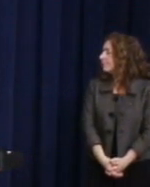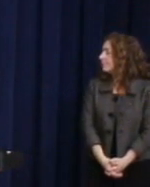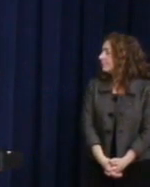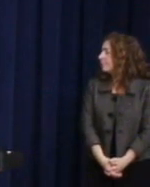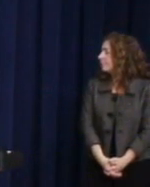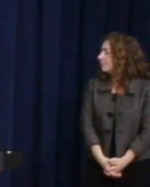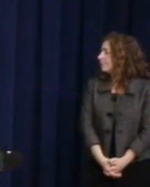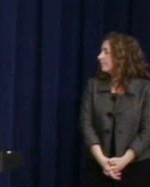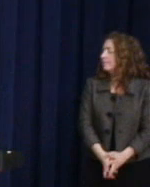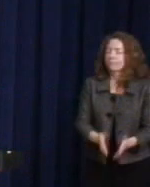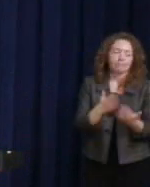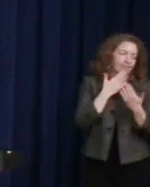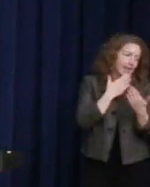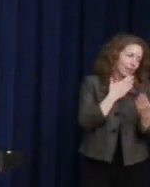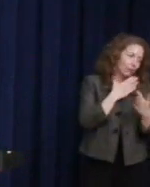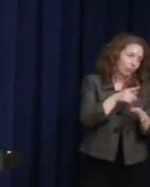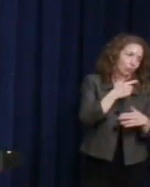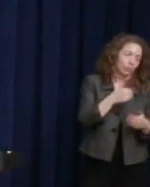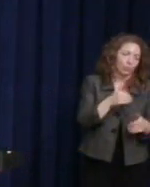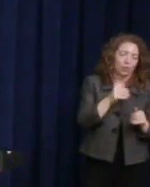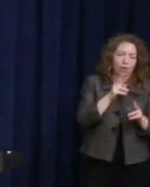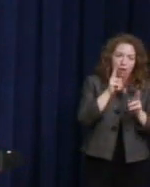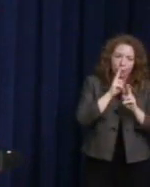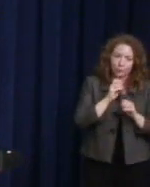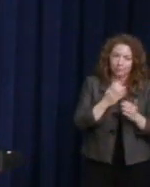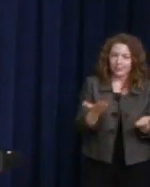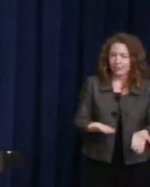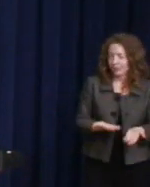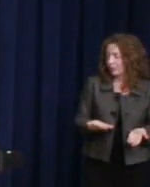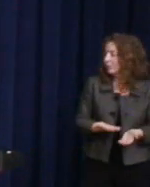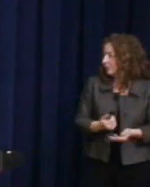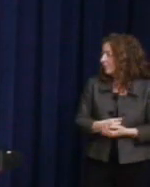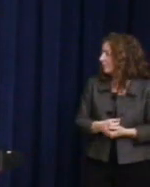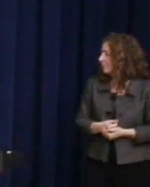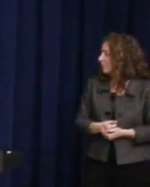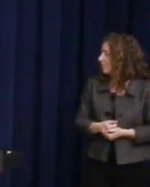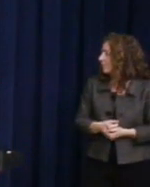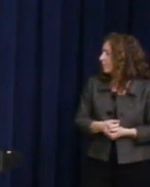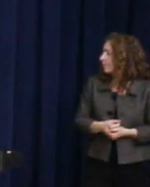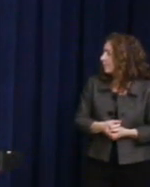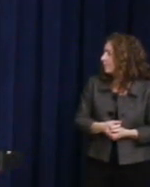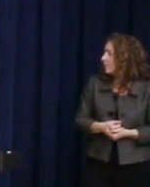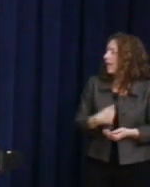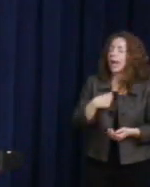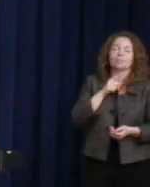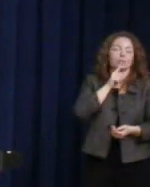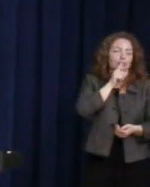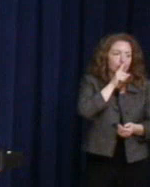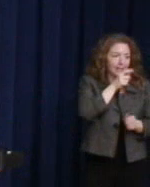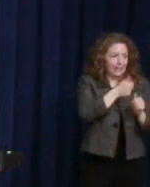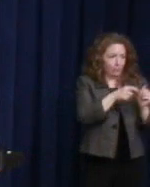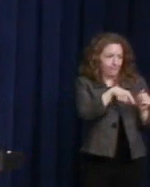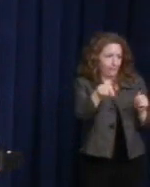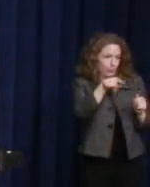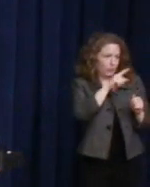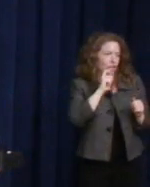Anne Kronenberg: Thank you, everyone. It's such an honor to be here today. I'm sure each and every one of you in the audience is jealous you're not up here being